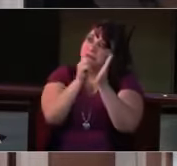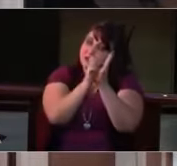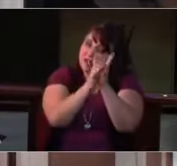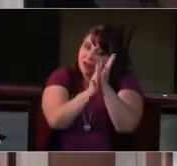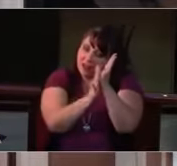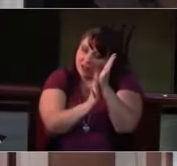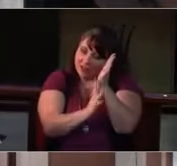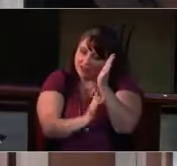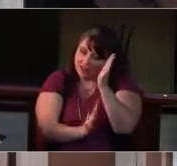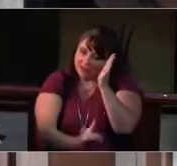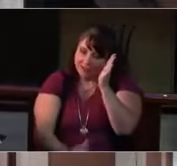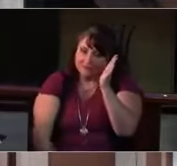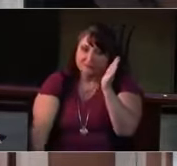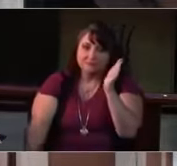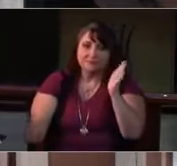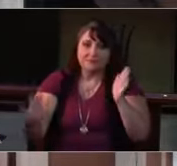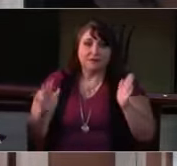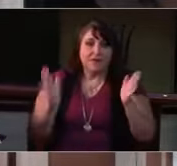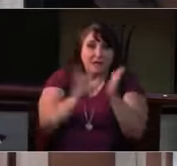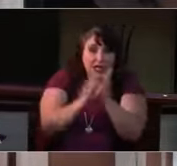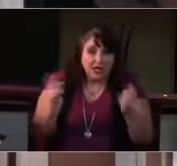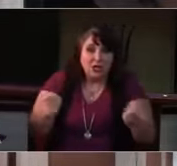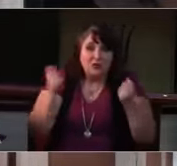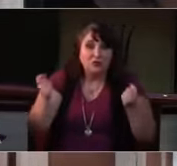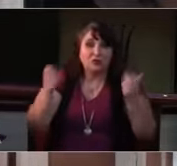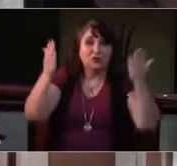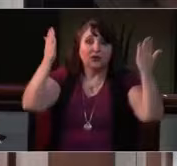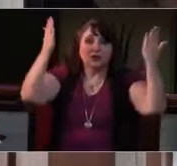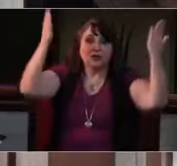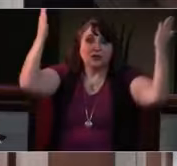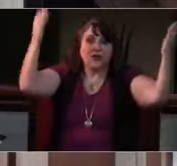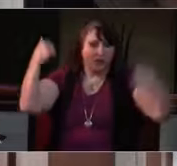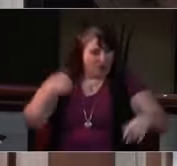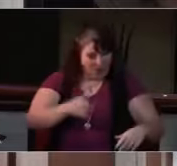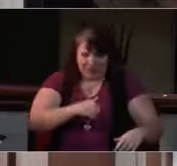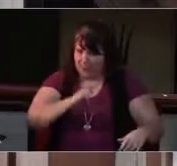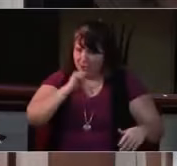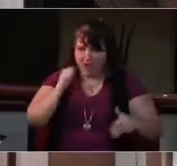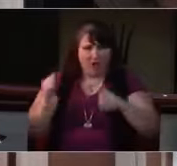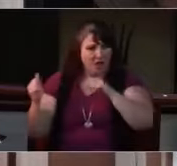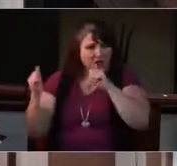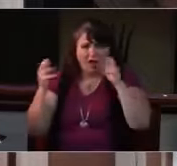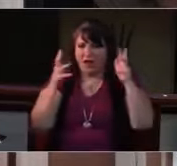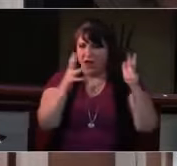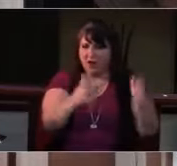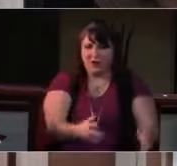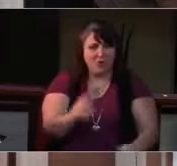Hark! The songs of peaceful Zion